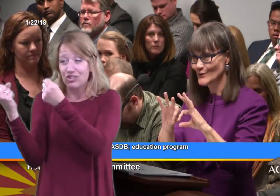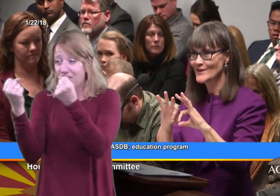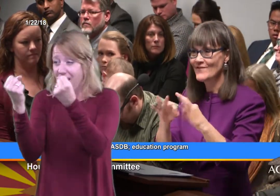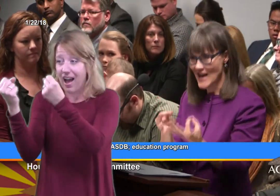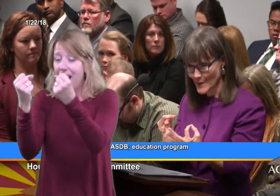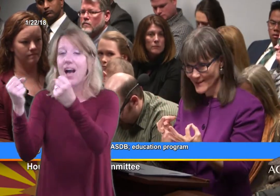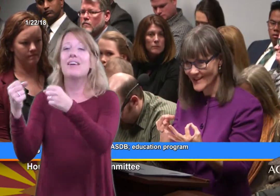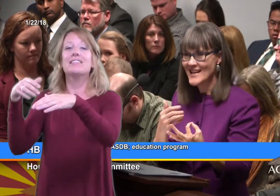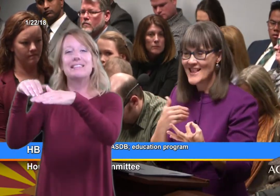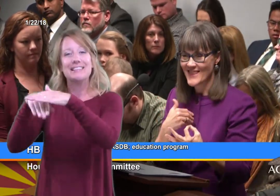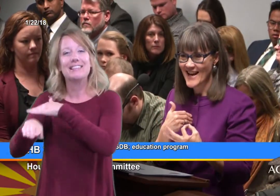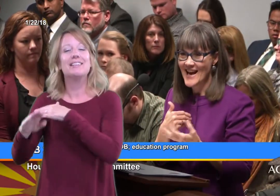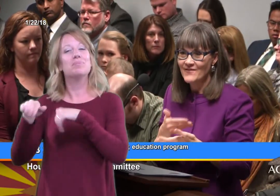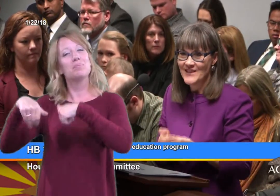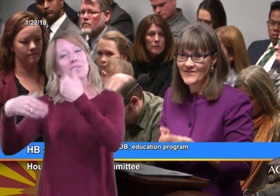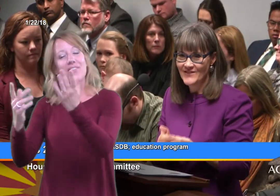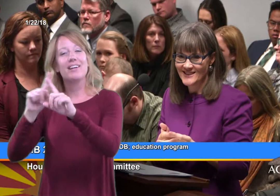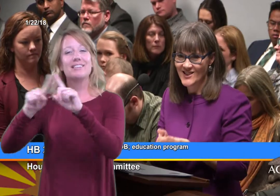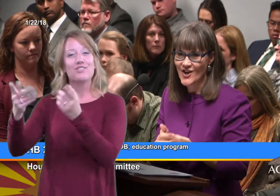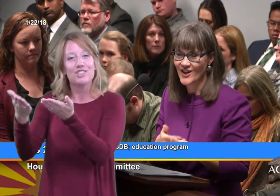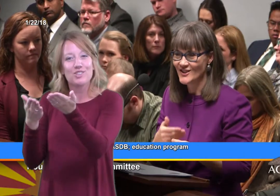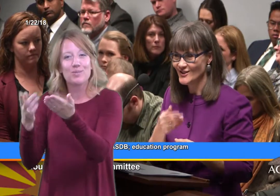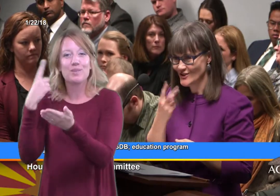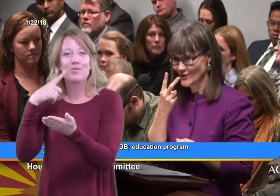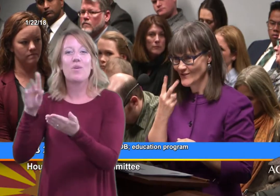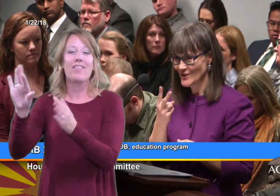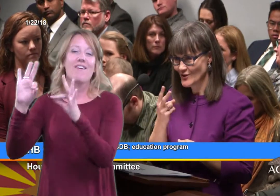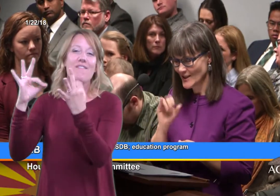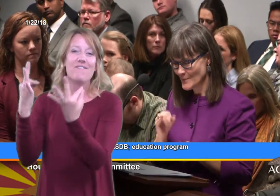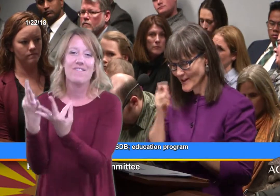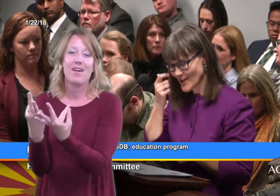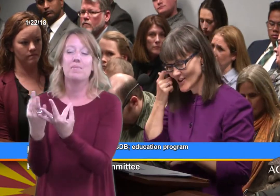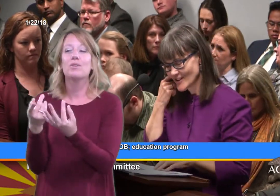to the family that have infants and toddlers who are visually impaired.